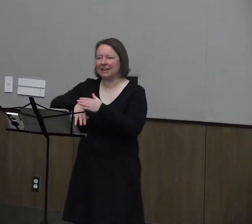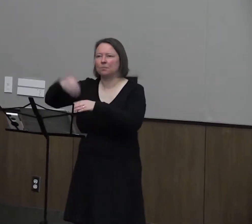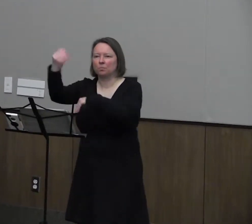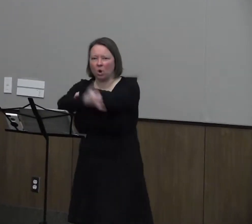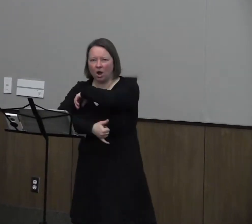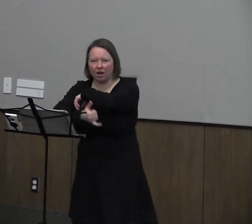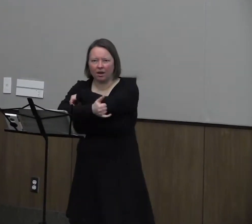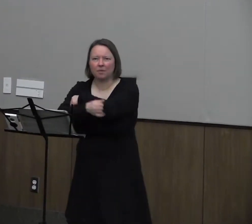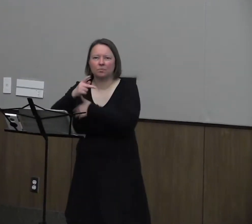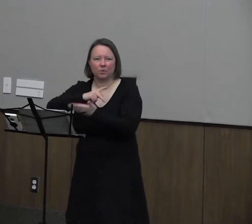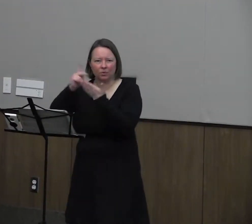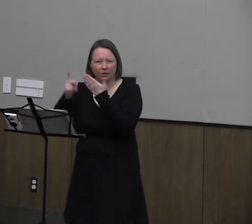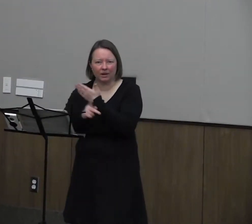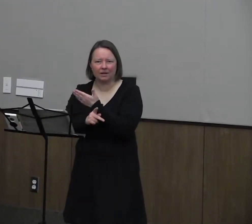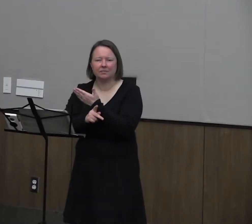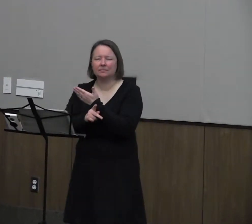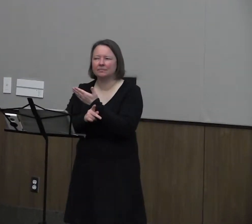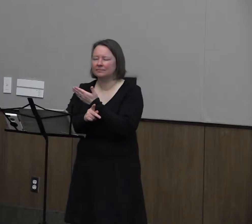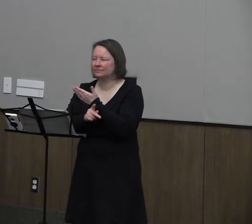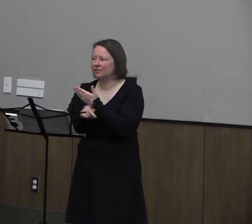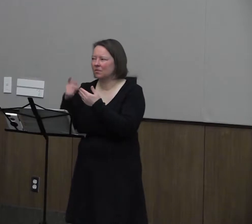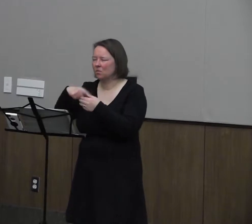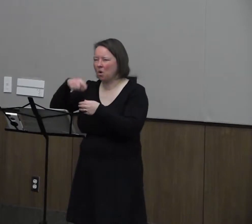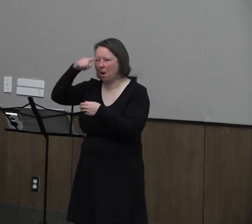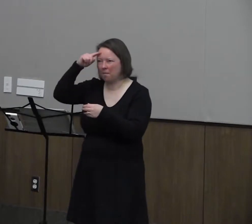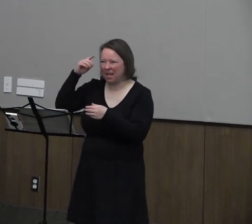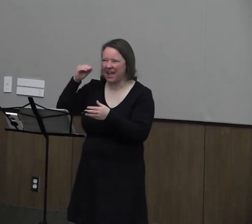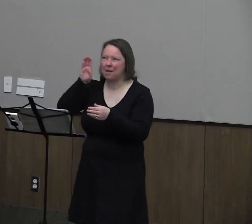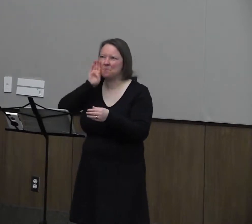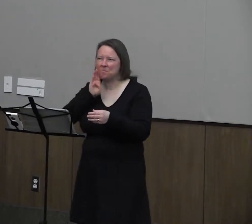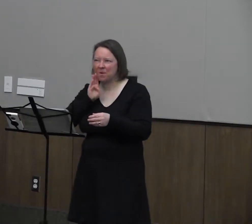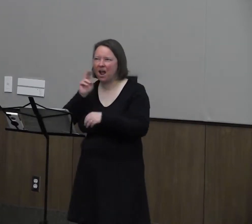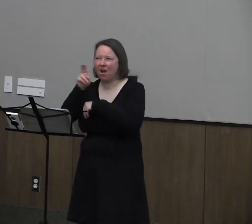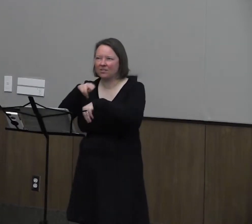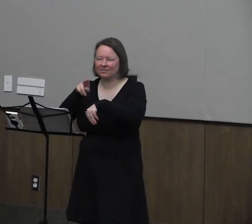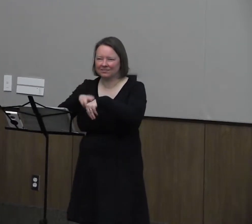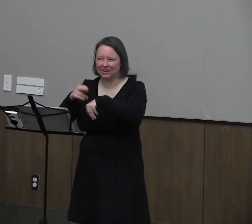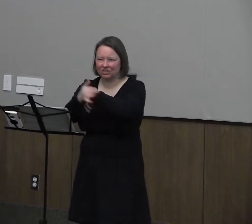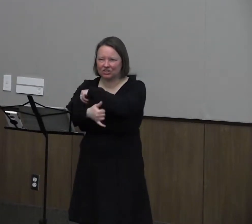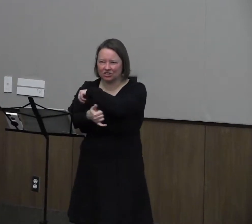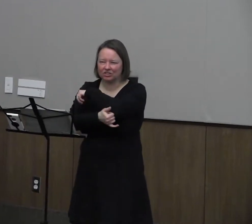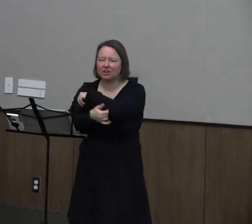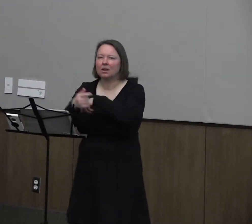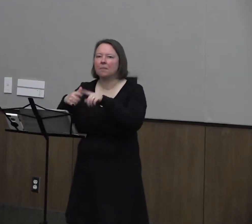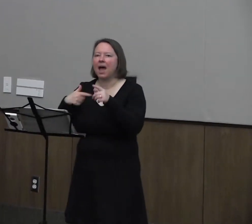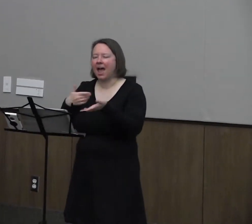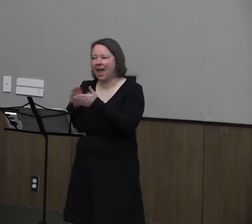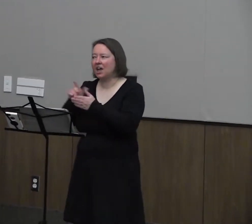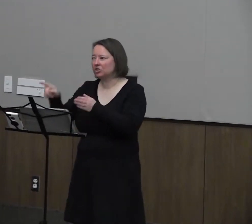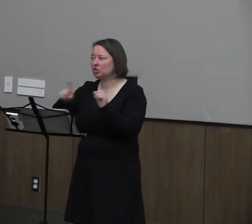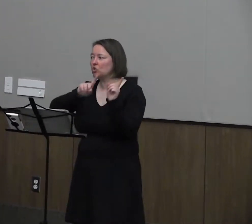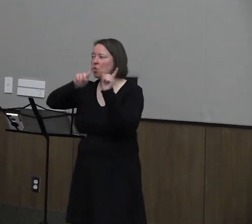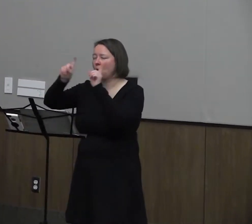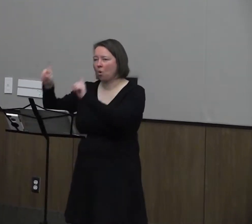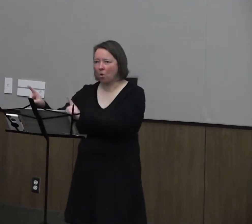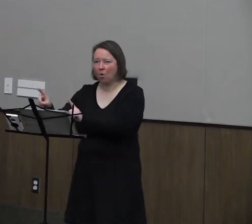to black and brown nations, especially black nations. But I asked her to go and find.